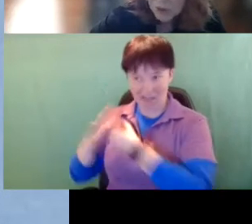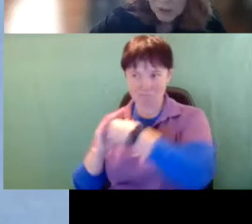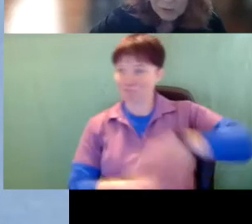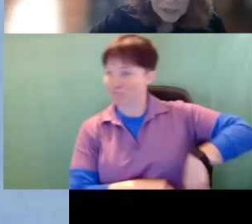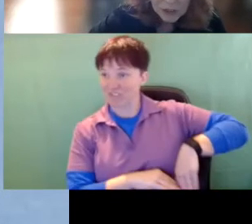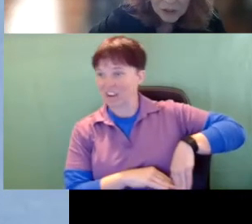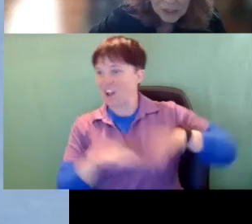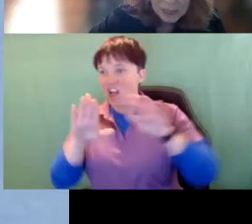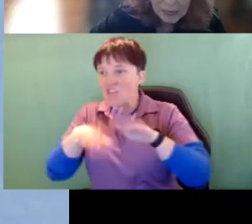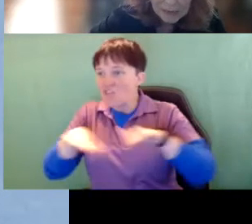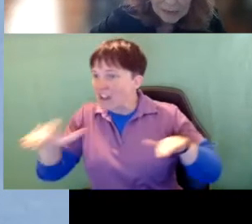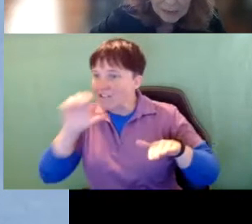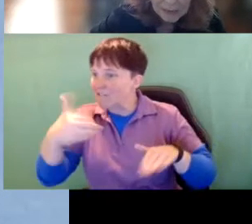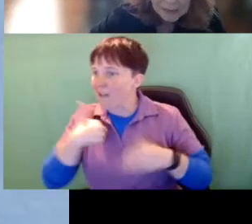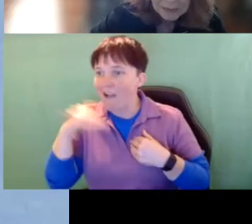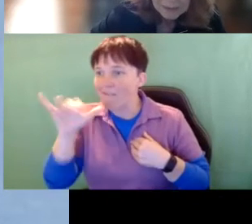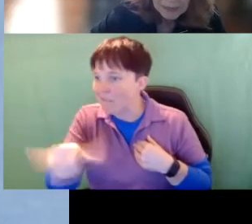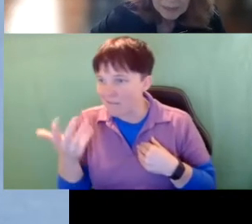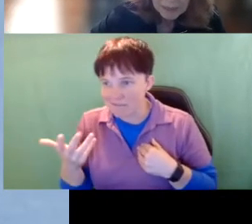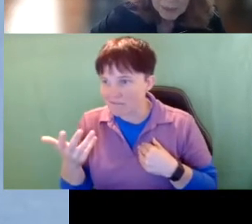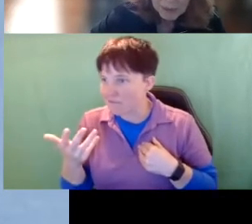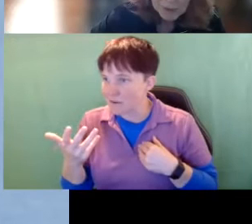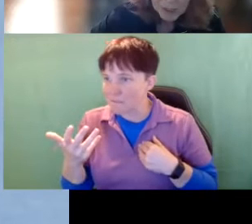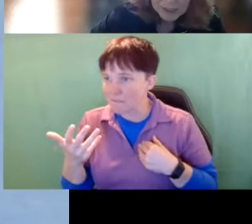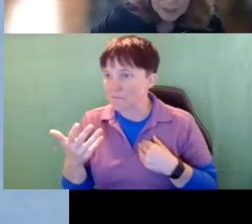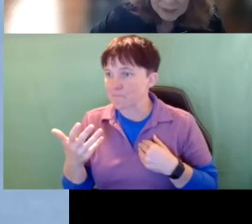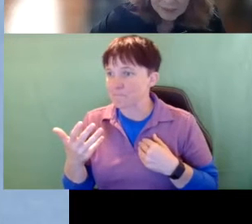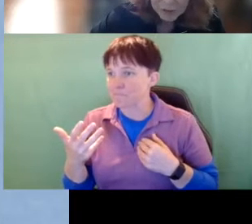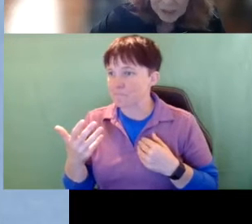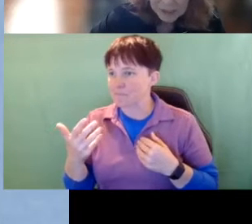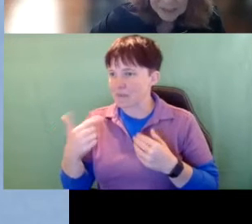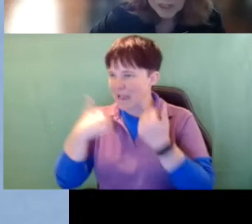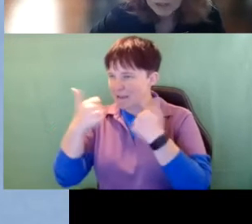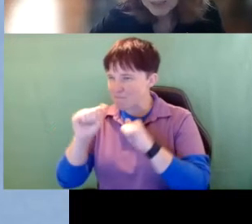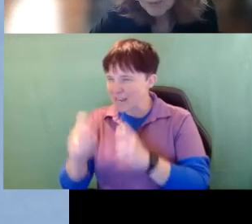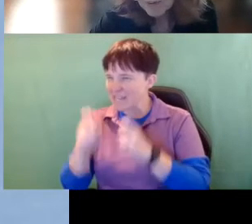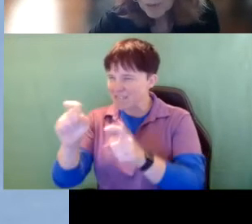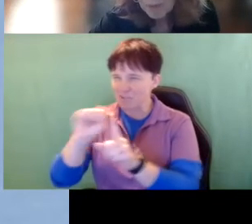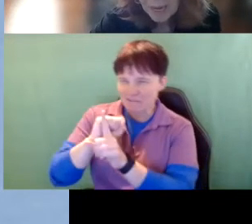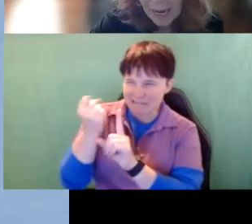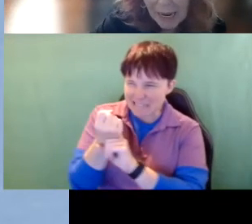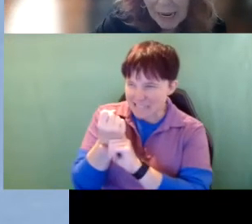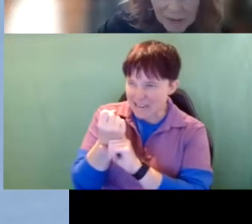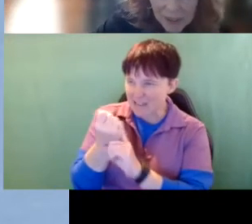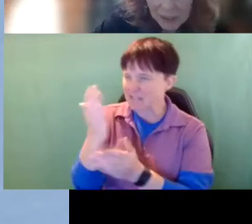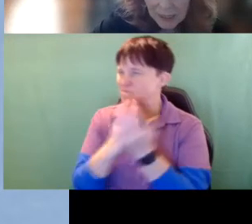So if we look at a number I’m trying to give you a scenario, and some of you may have